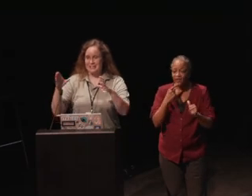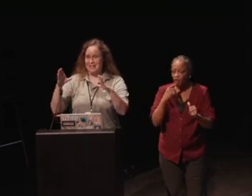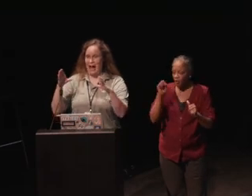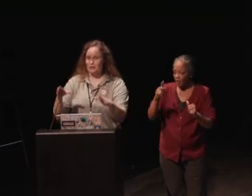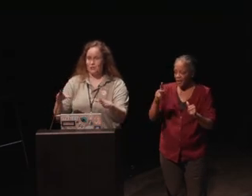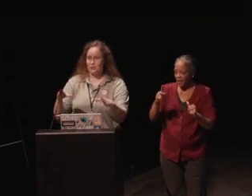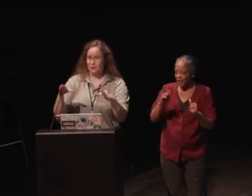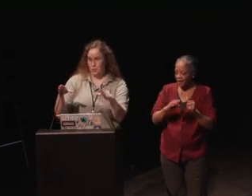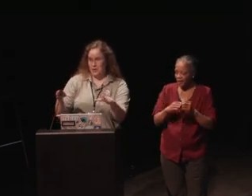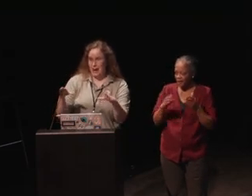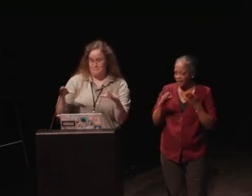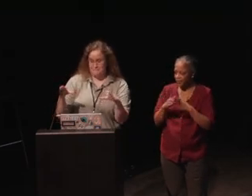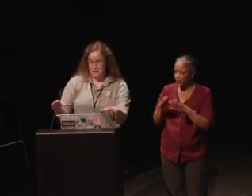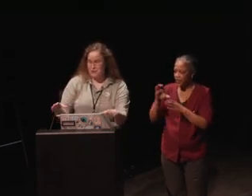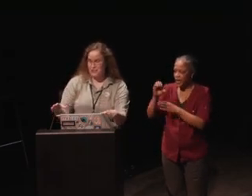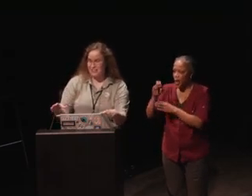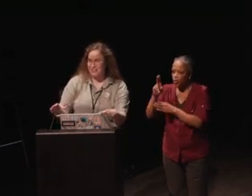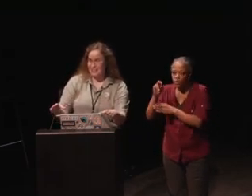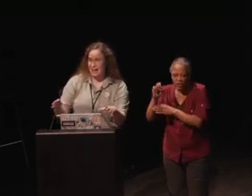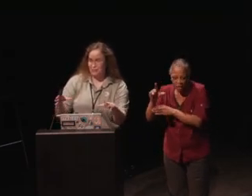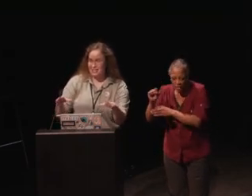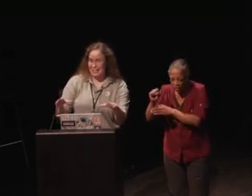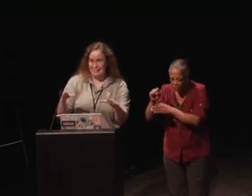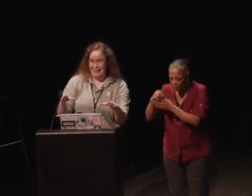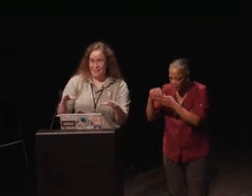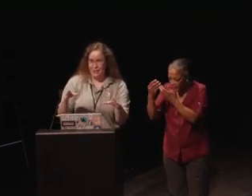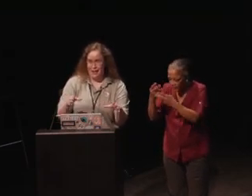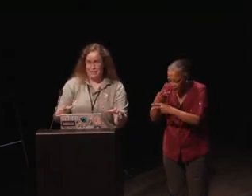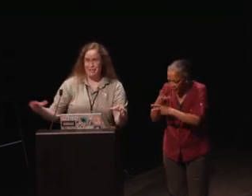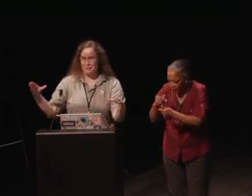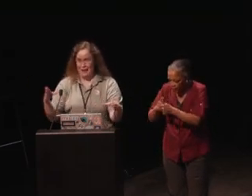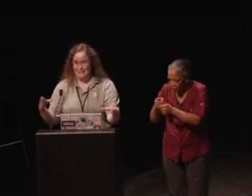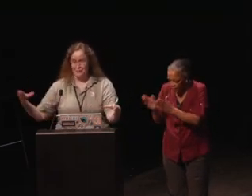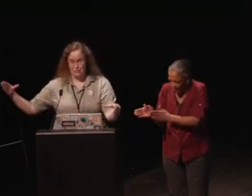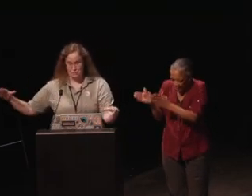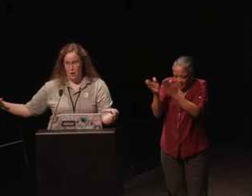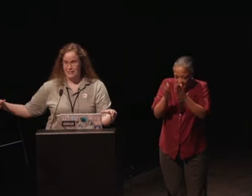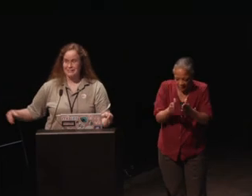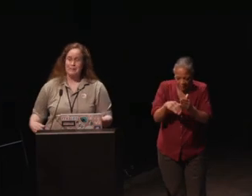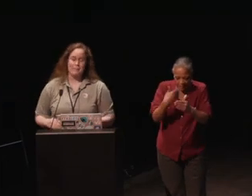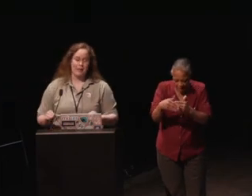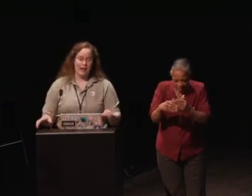let's get Councils sorted out first, and once I get that then I can expand out and do more."